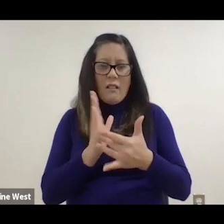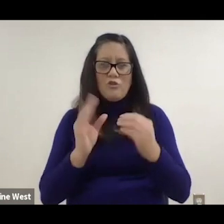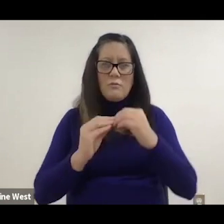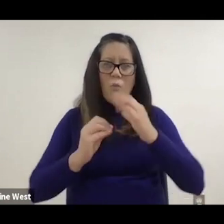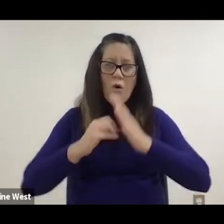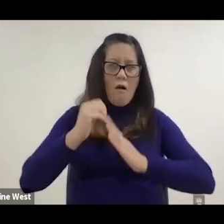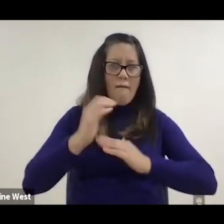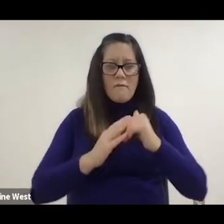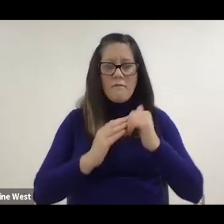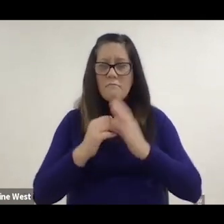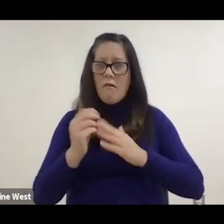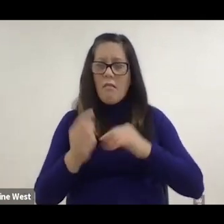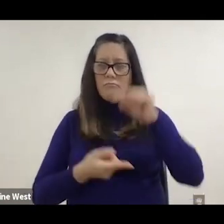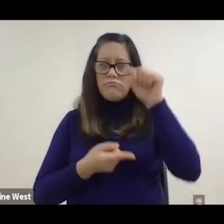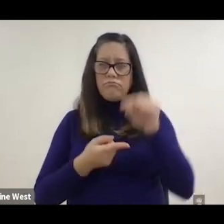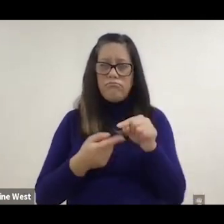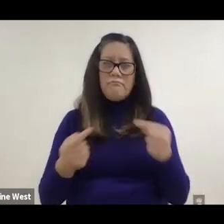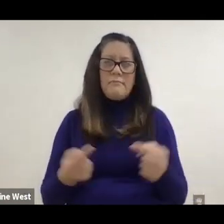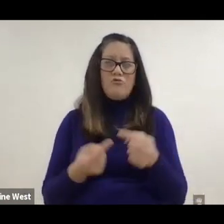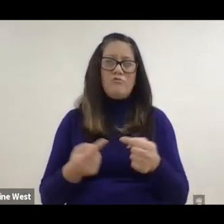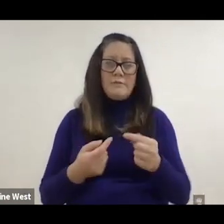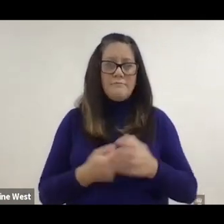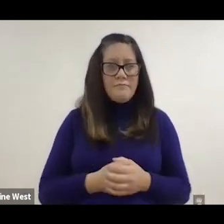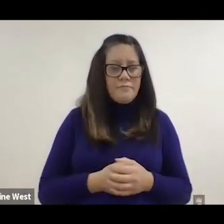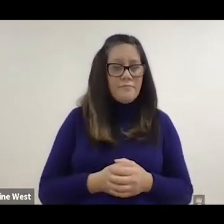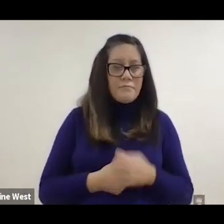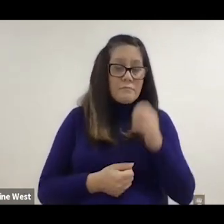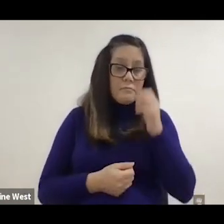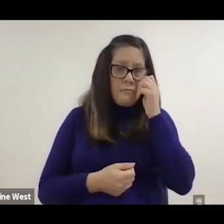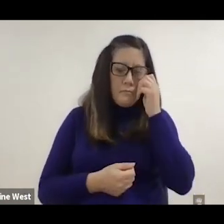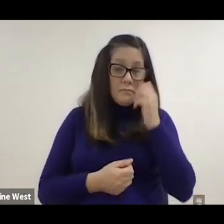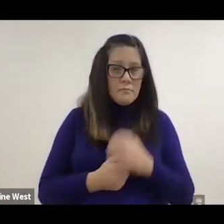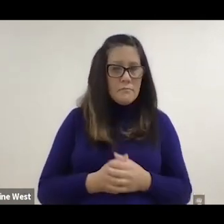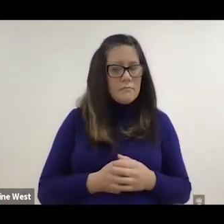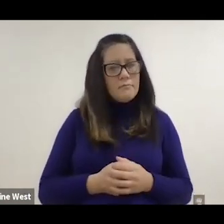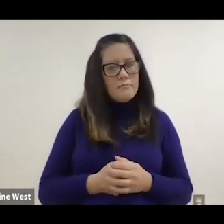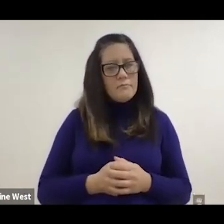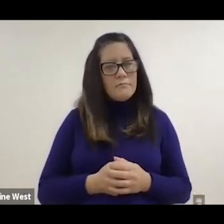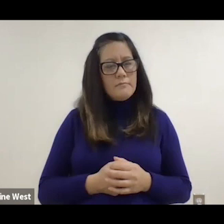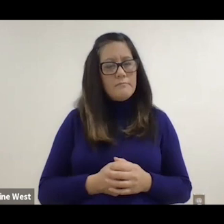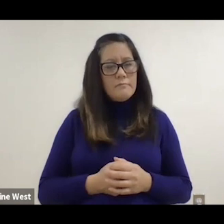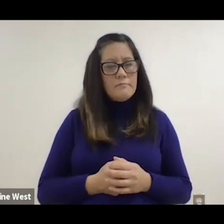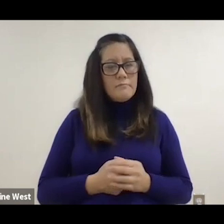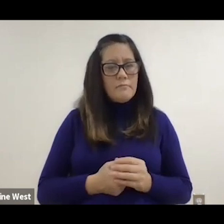Which we now are sold as the natural for fit in the surge. That this Subs there.